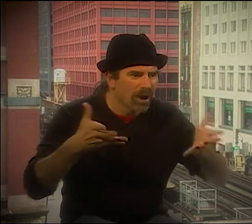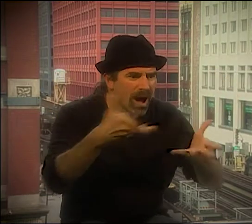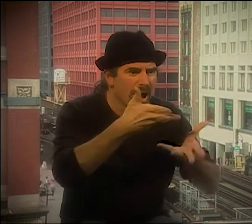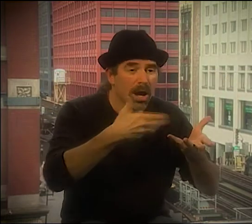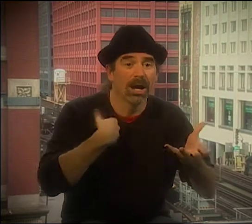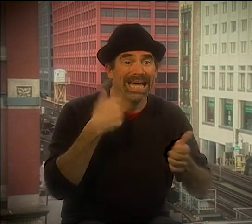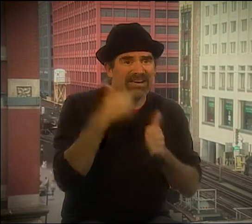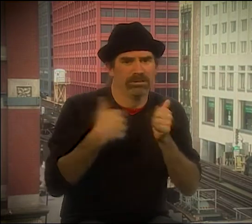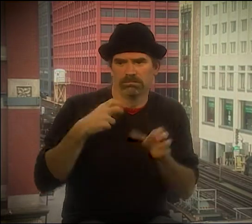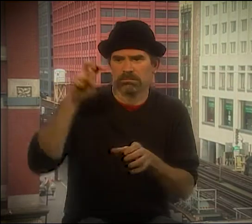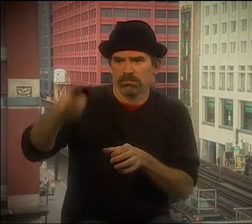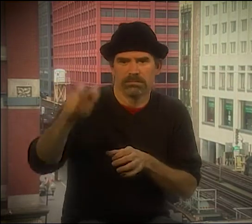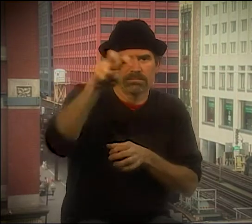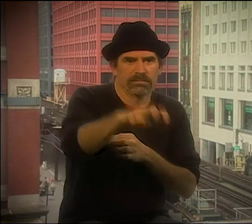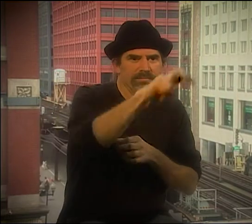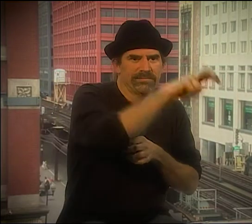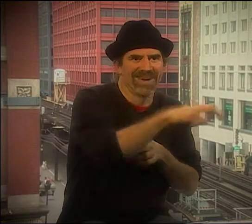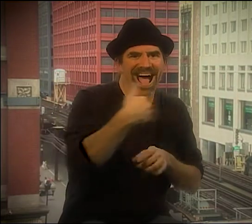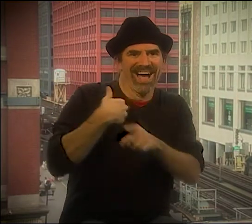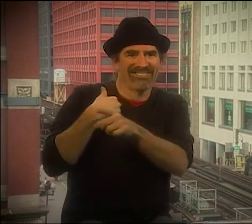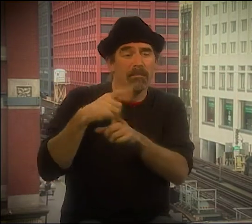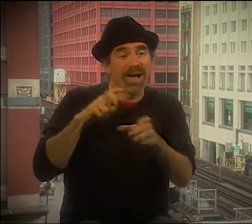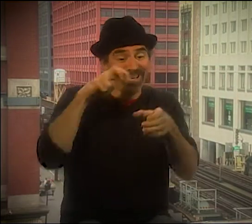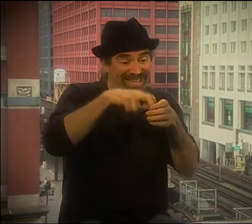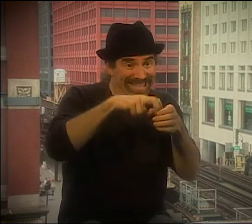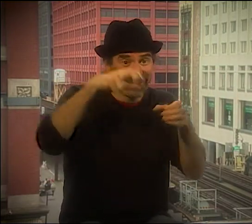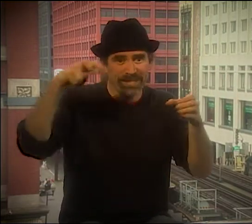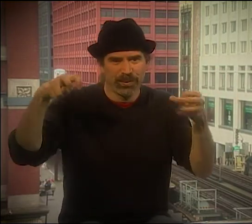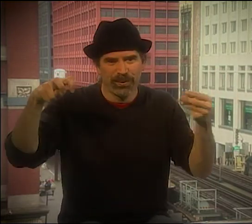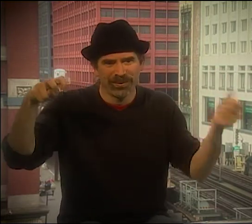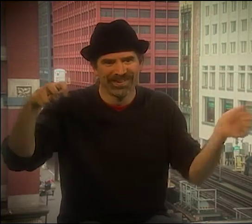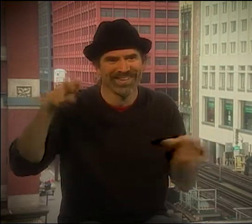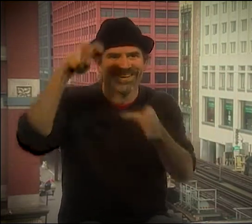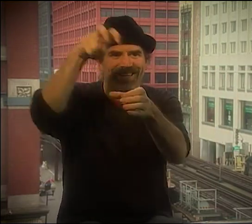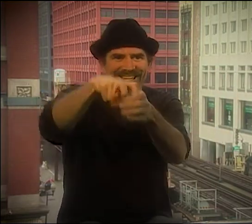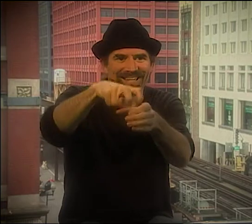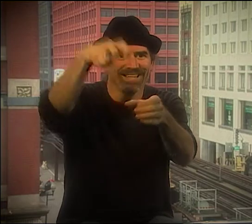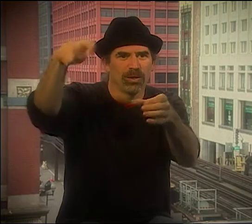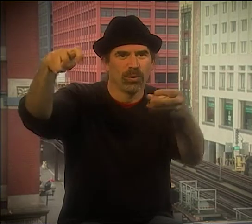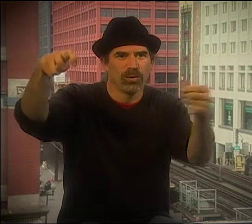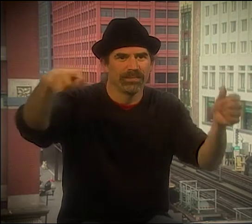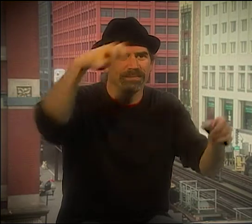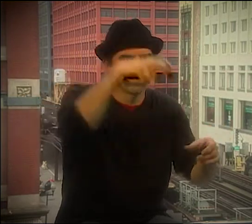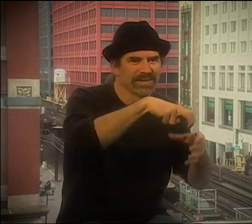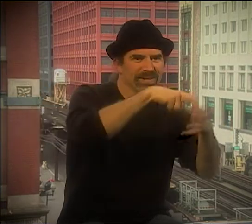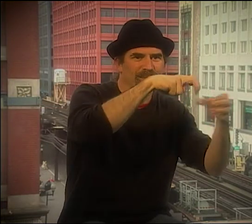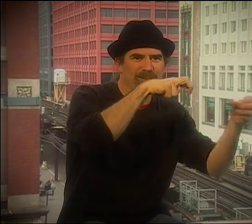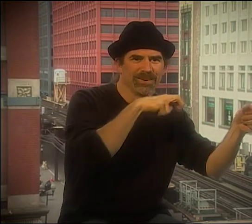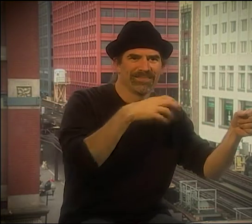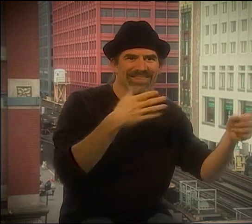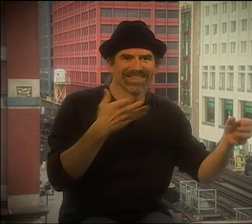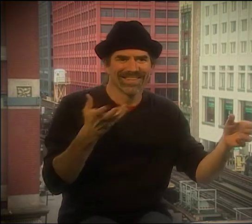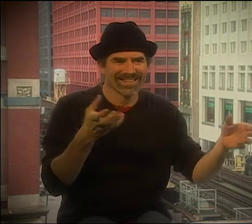AND IT FELT MORE LIKE ROCHESTER, TRYING TO GET PEOPLE TO COME AND WATCH EVERYTHING.